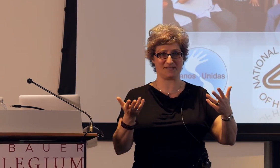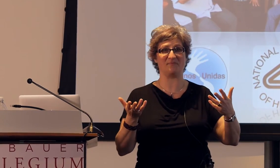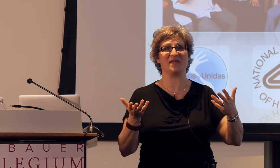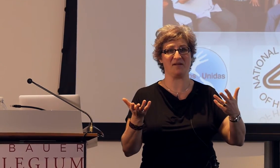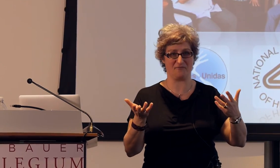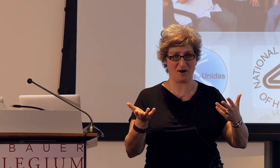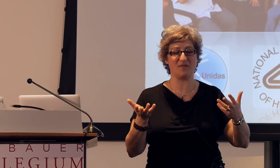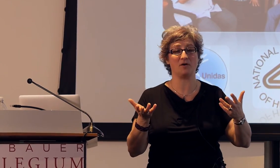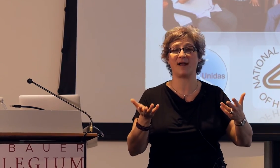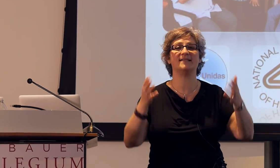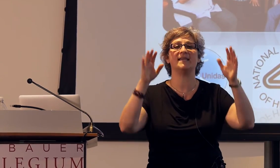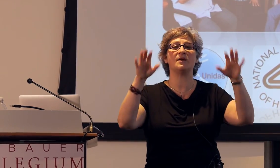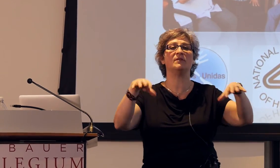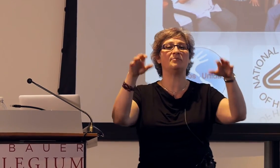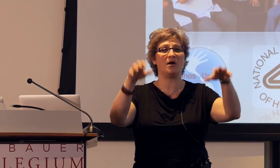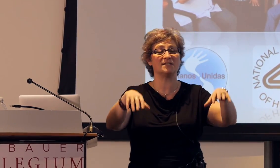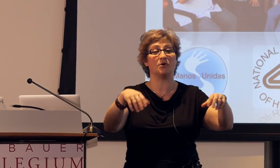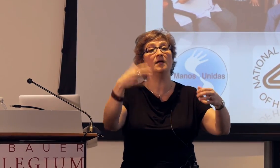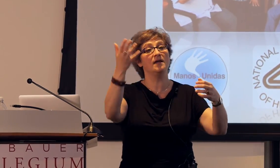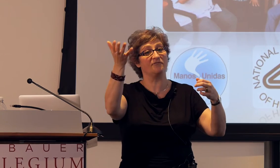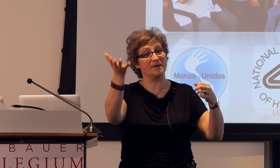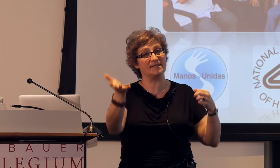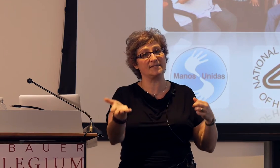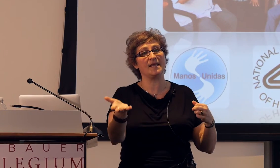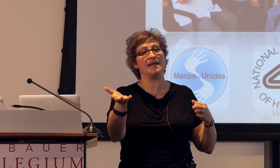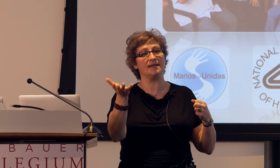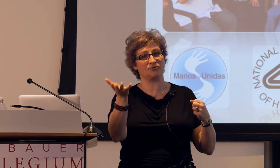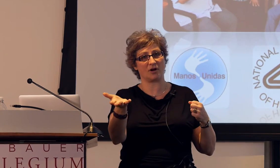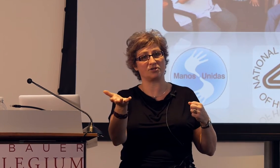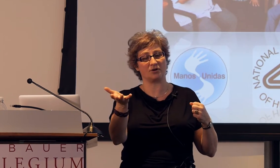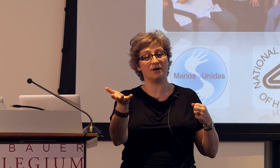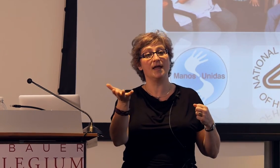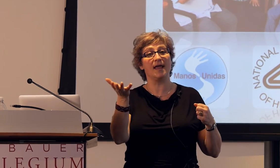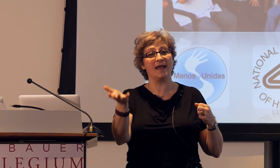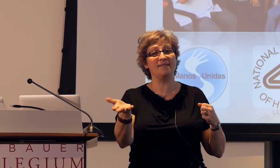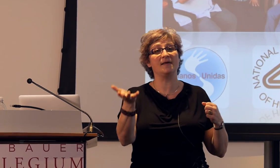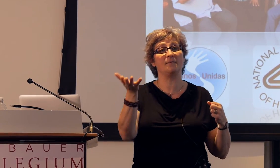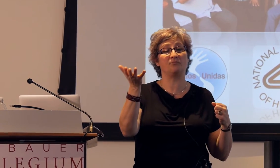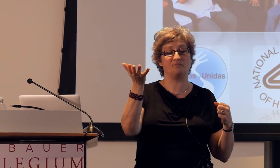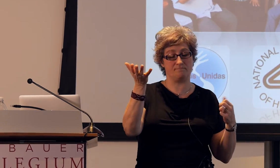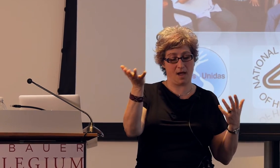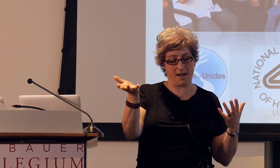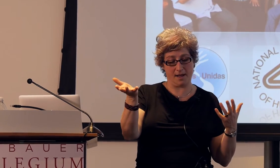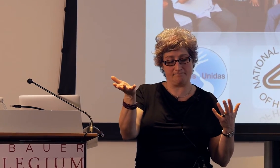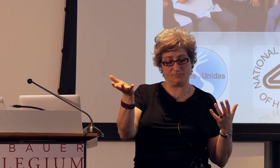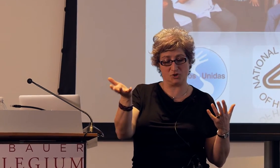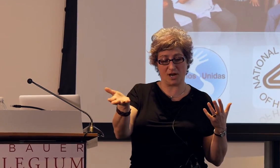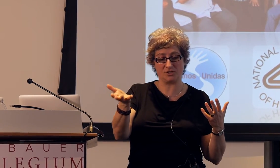something, right, it's equally plausible if we see structure in the gestures of the communication